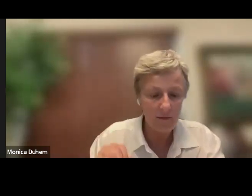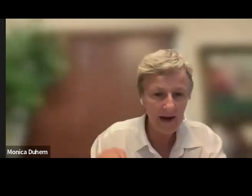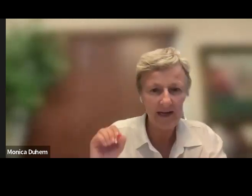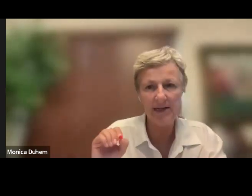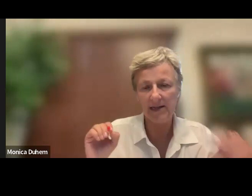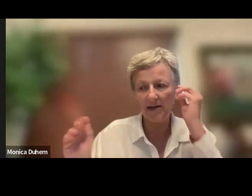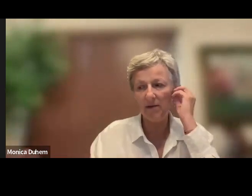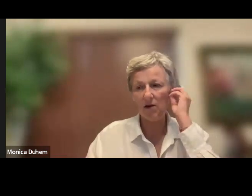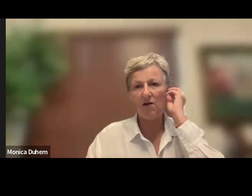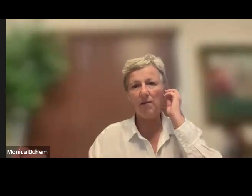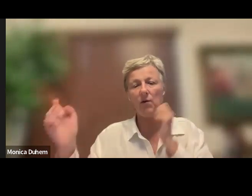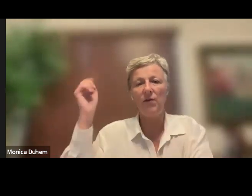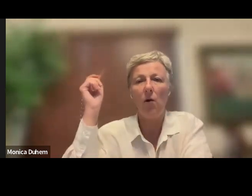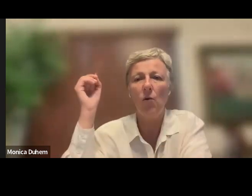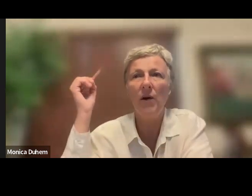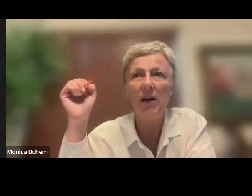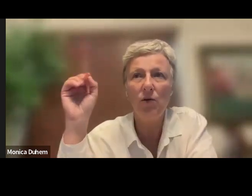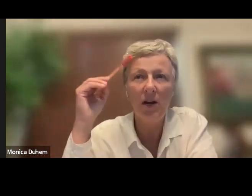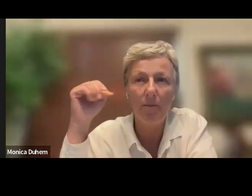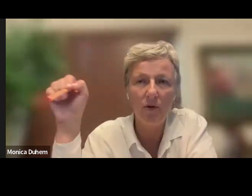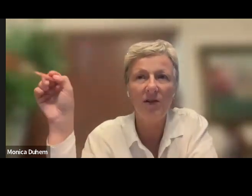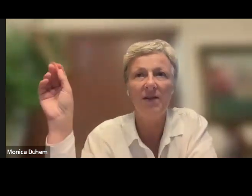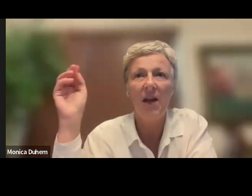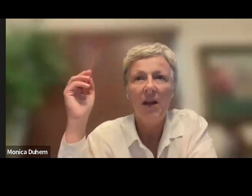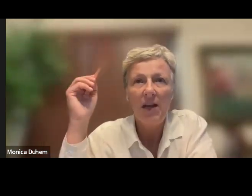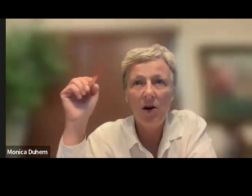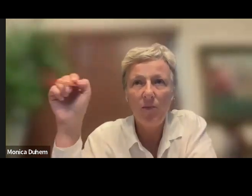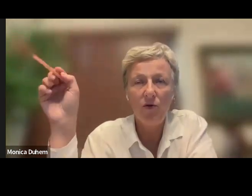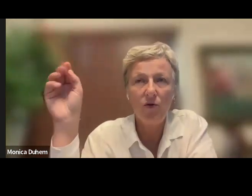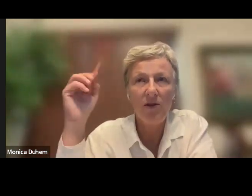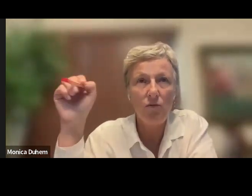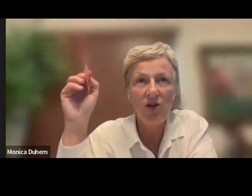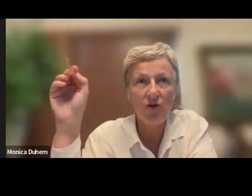even in the banking system in the government with already including a process in our procurement to